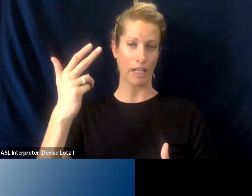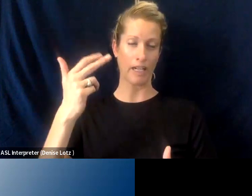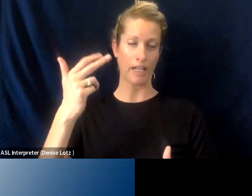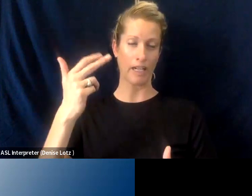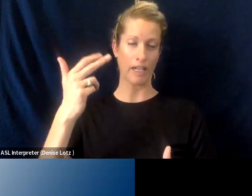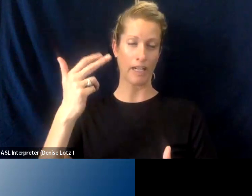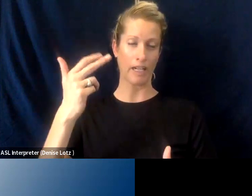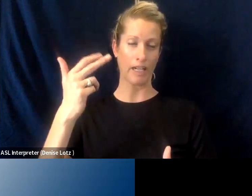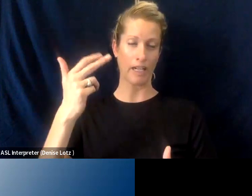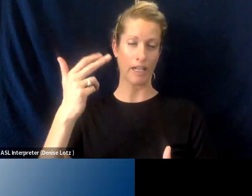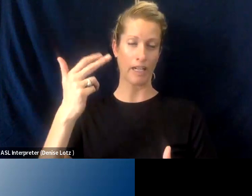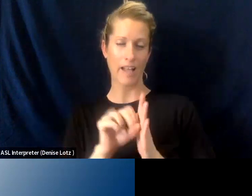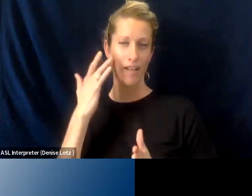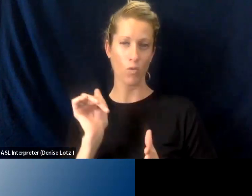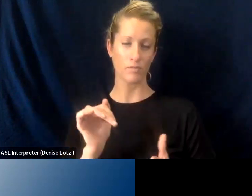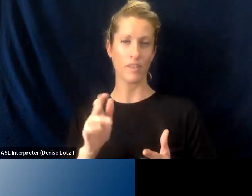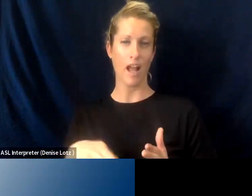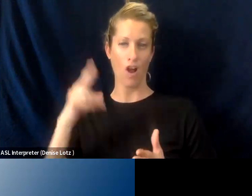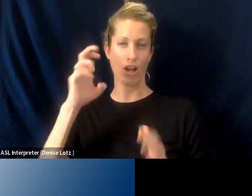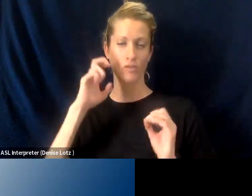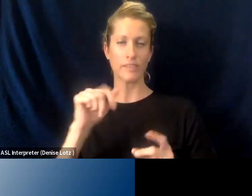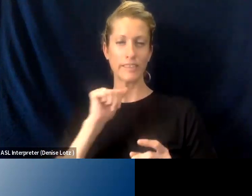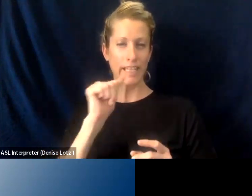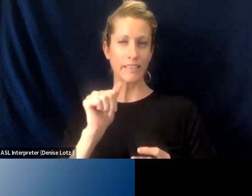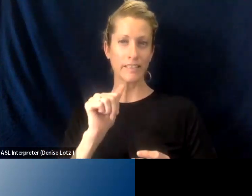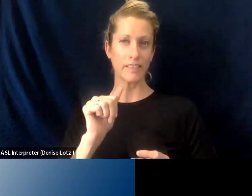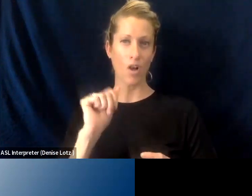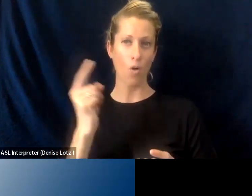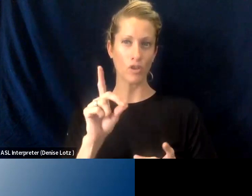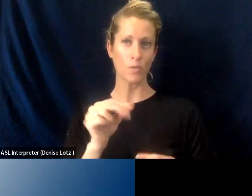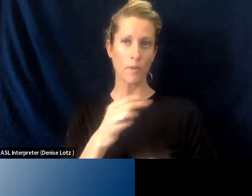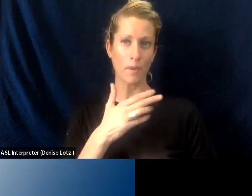So you know, higher education again doesn't do the best serve in these populations and